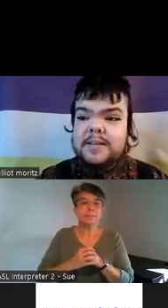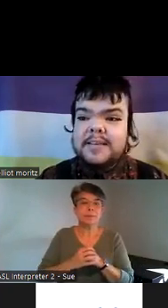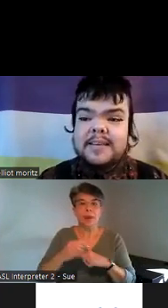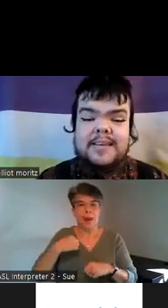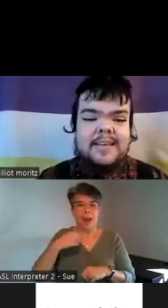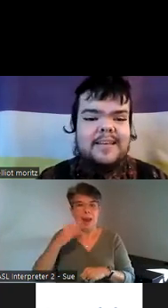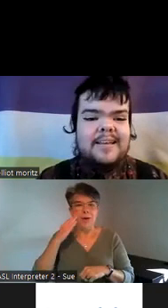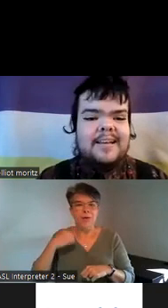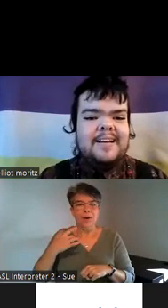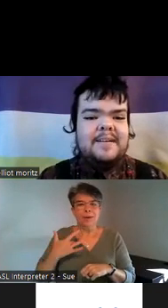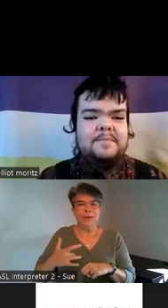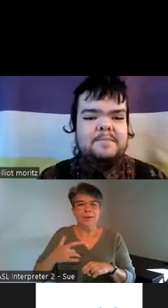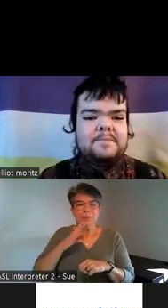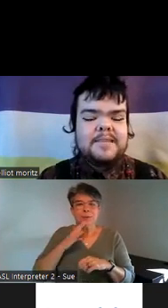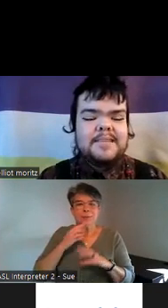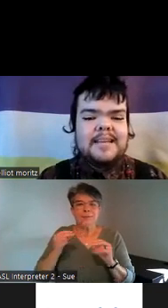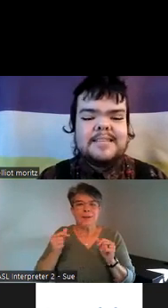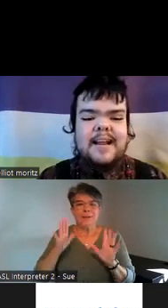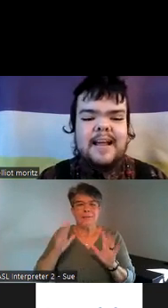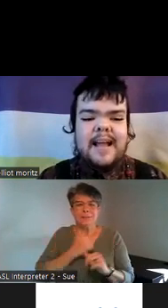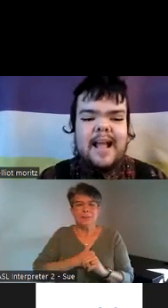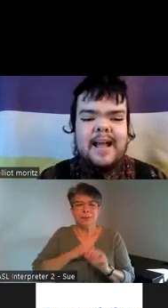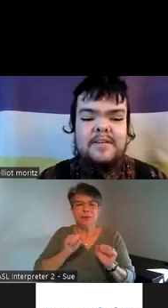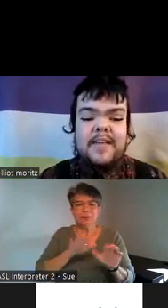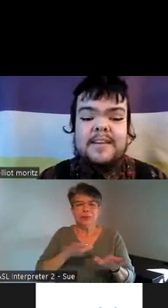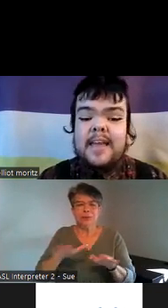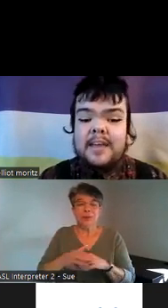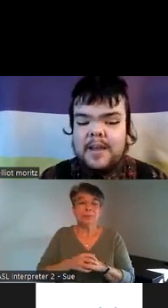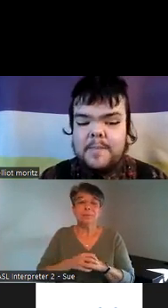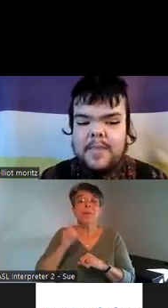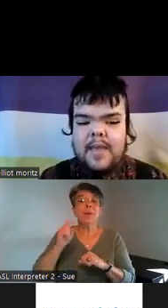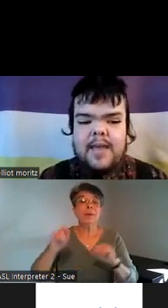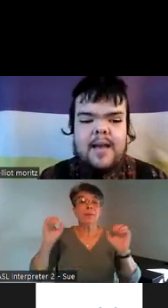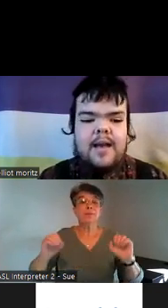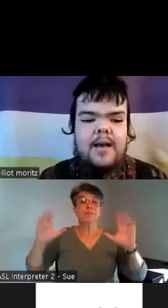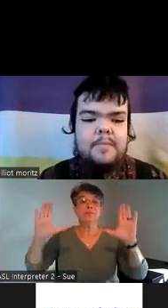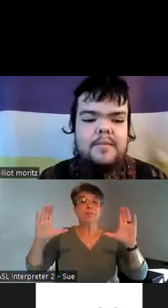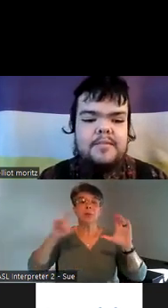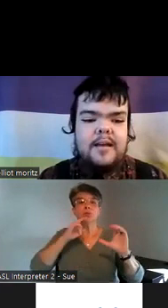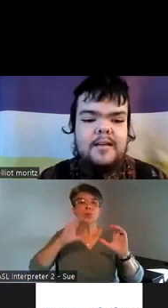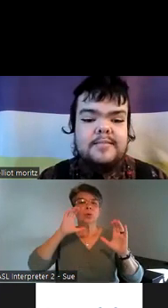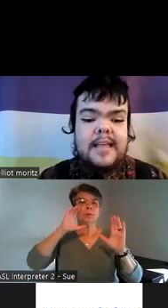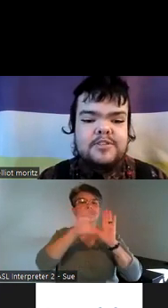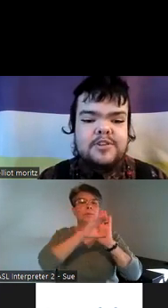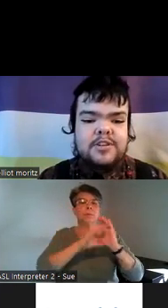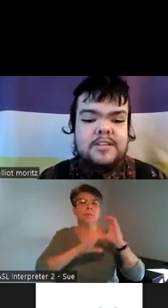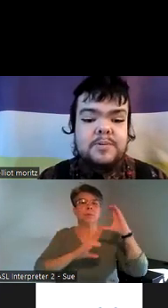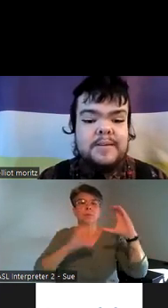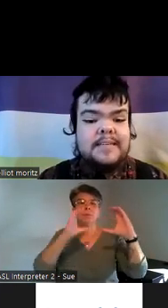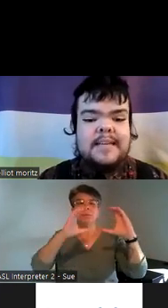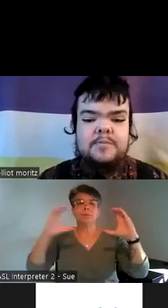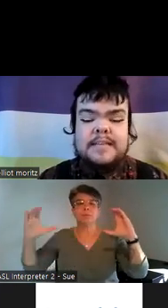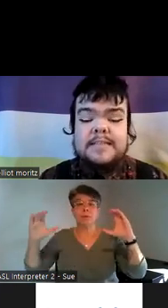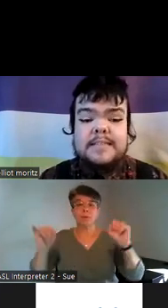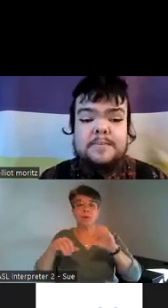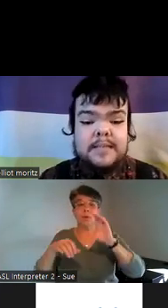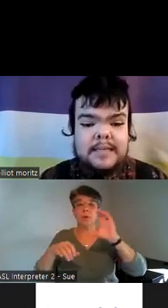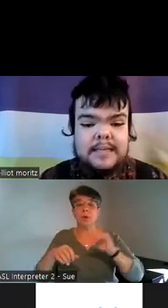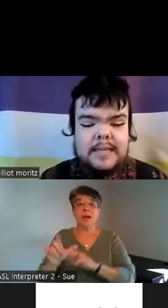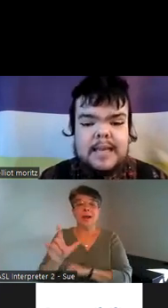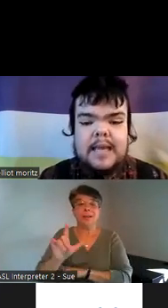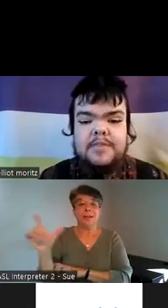quickly um the next slide I have a v diagram um the left circle is green and reads disability